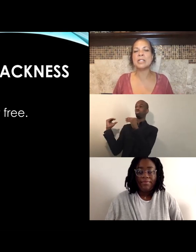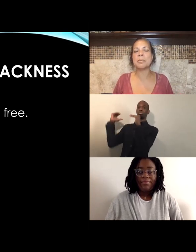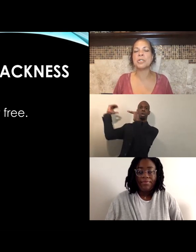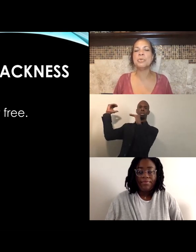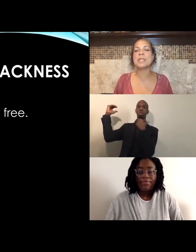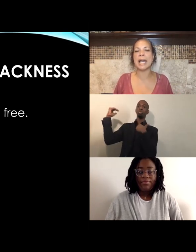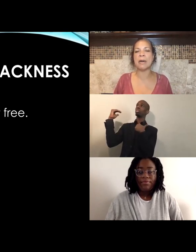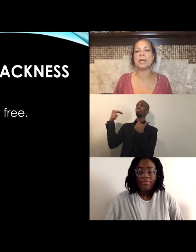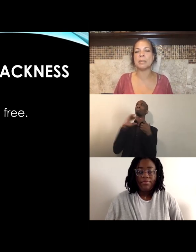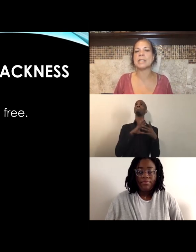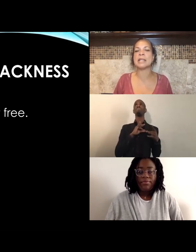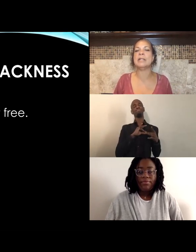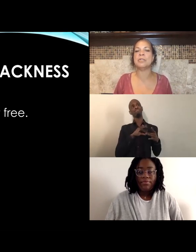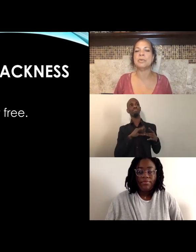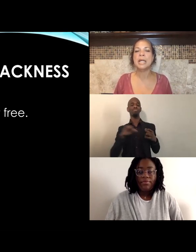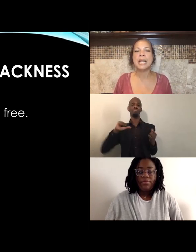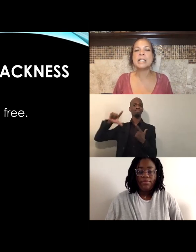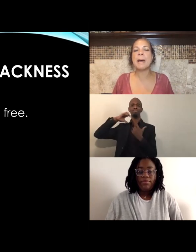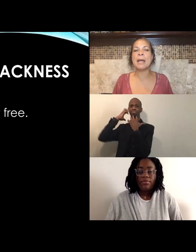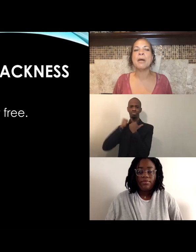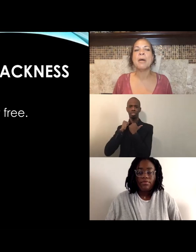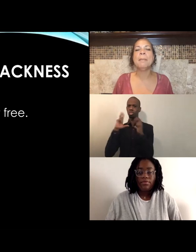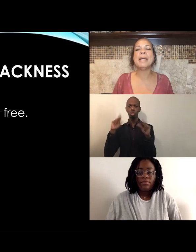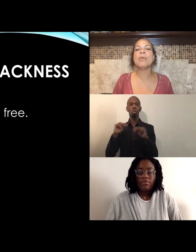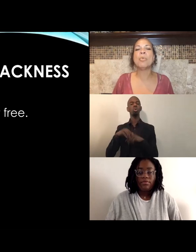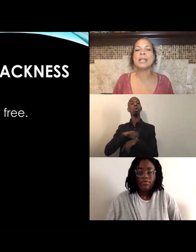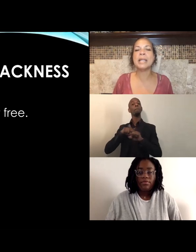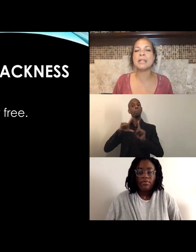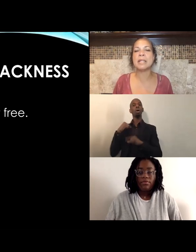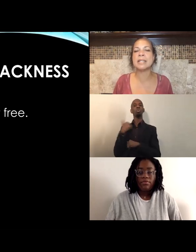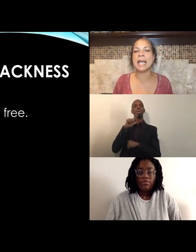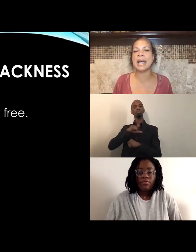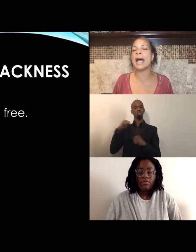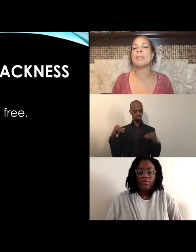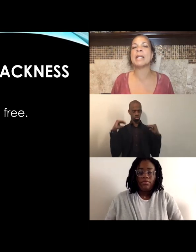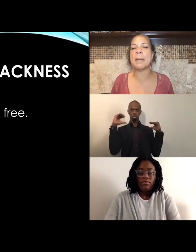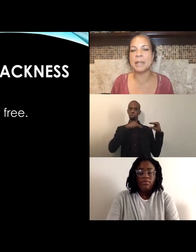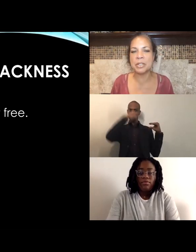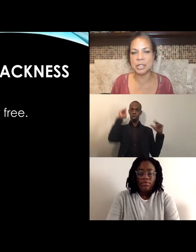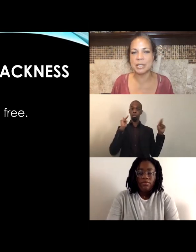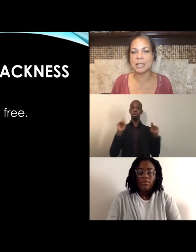to produce the outcomes that they do. It's by being willing to say, "I'm an abolitionist."